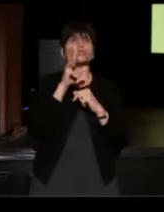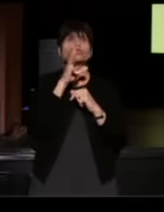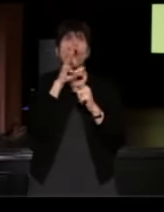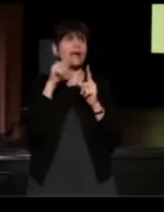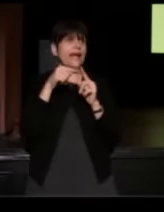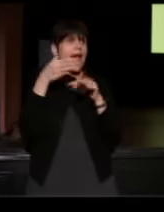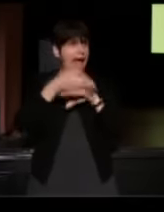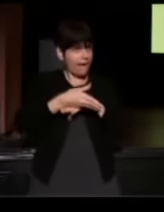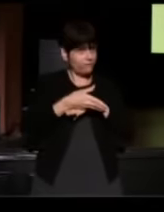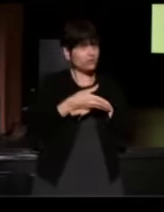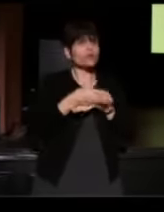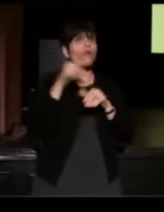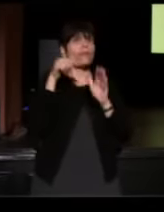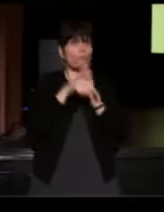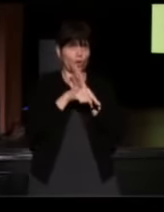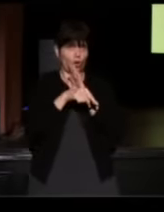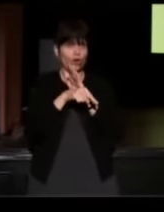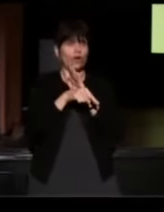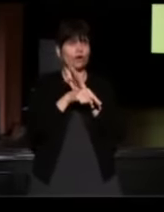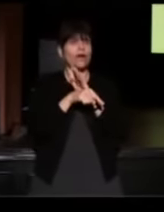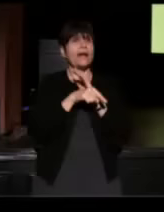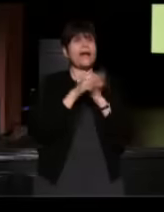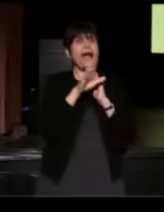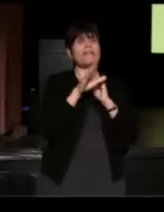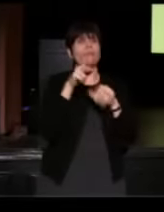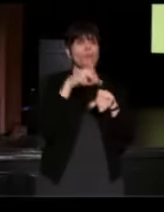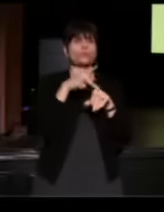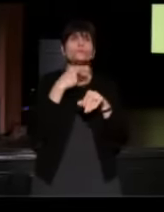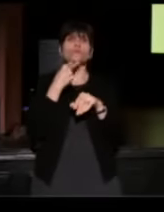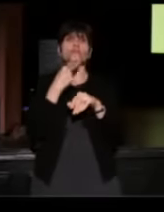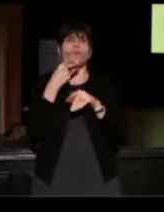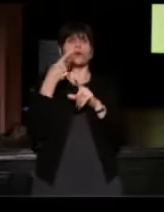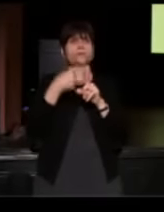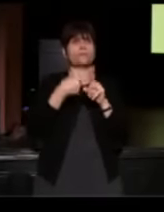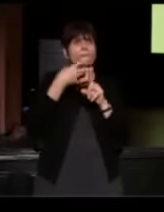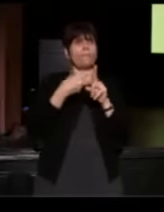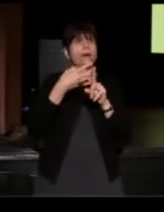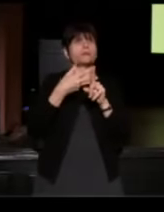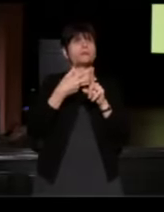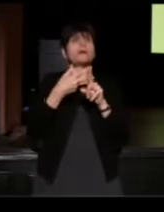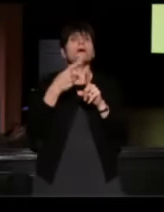and a little bit of Yusor's voice a couple of months before she was killed.